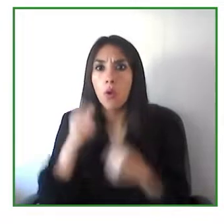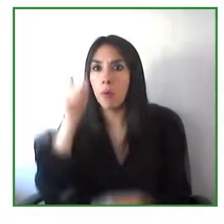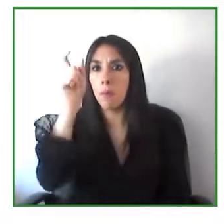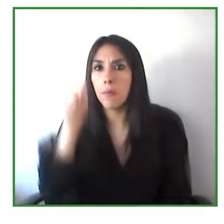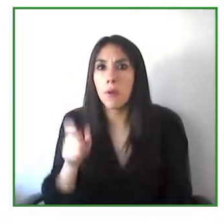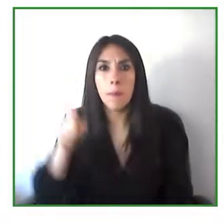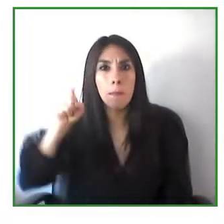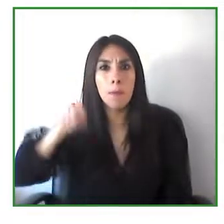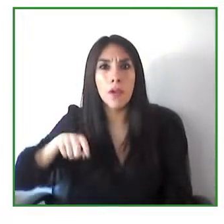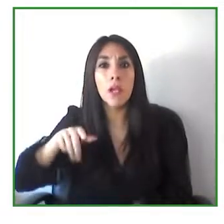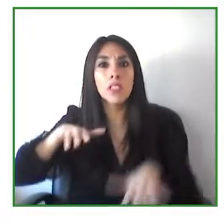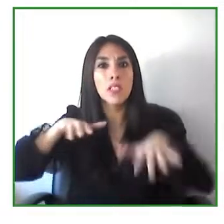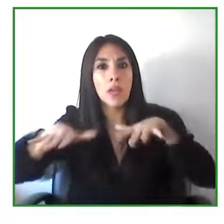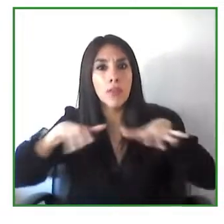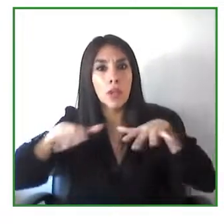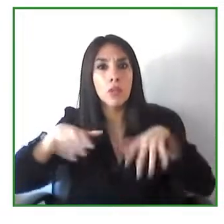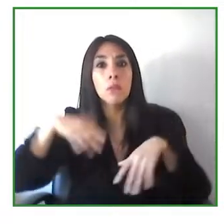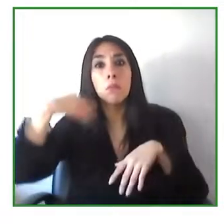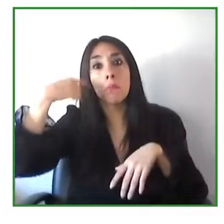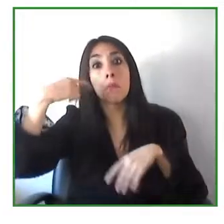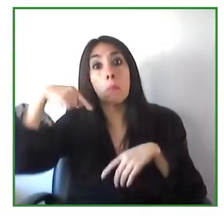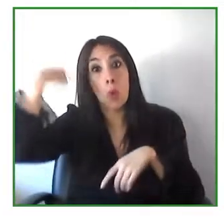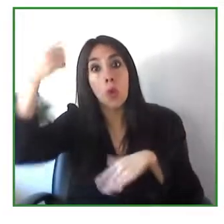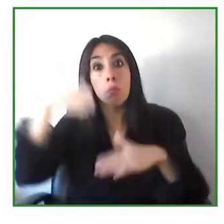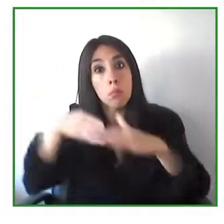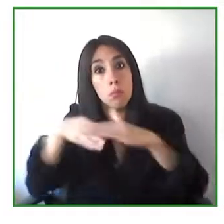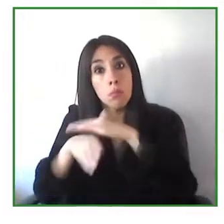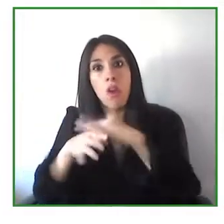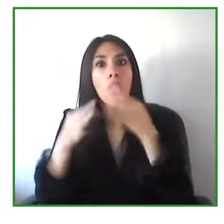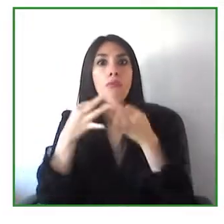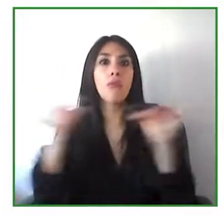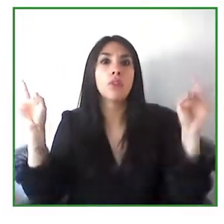means is if you are a deaf person, you can actually use your mobile